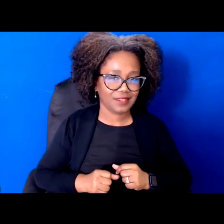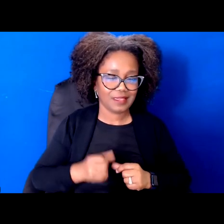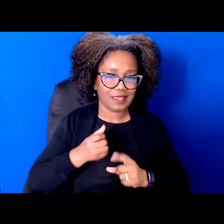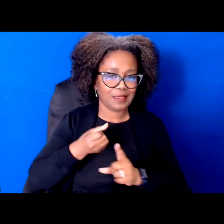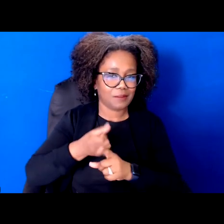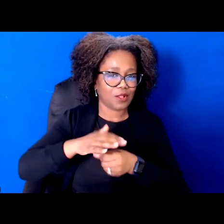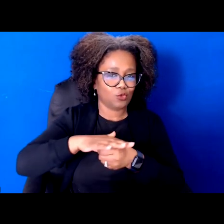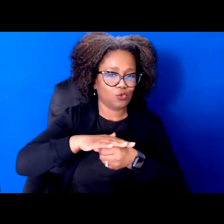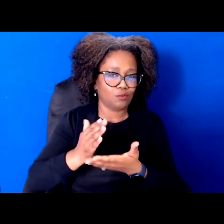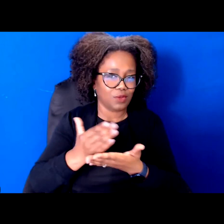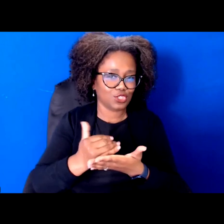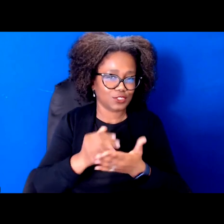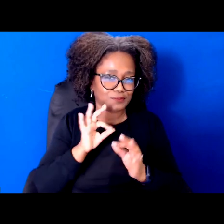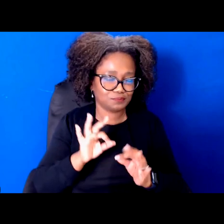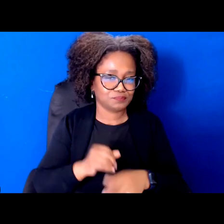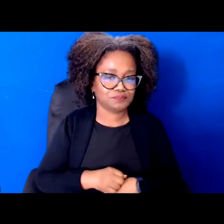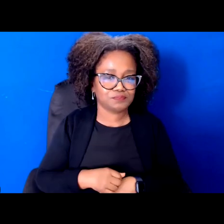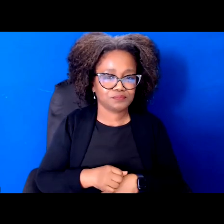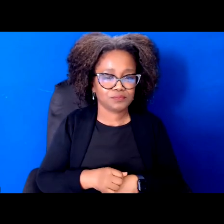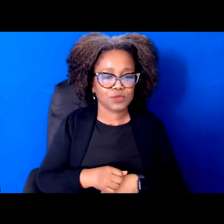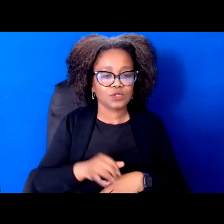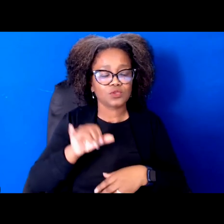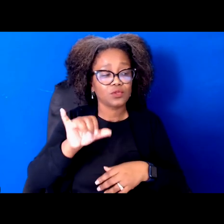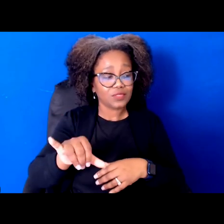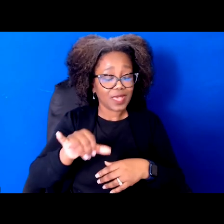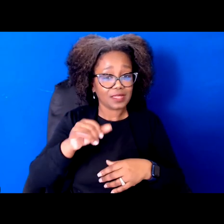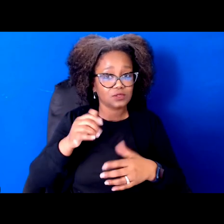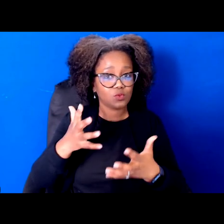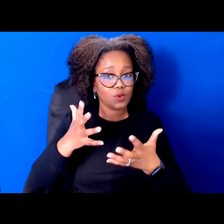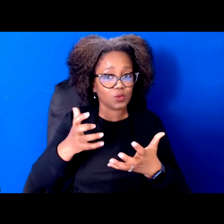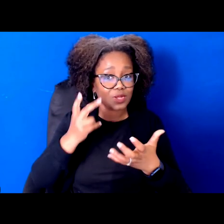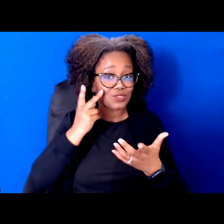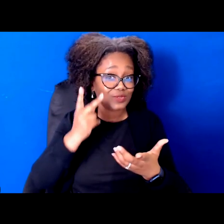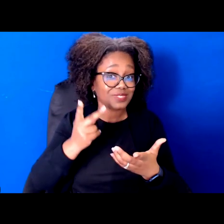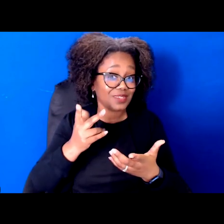and the future we want and in the immediate concrete policies that we fight for that really